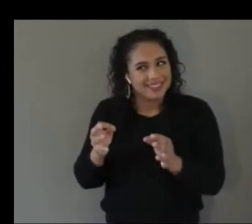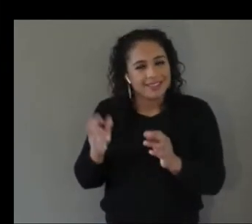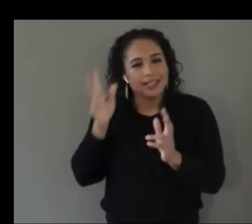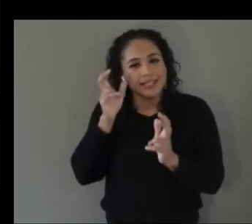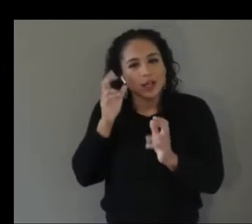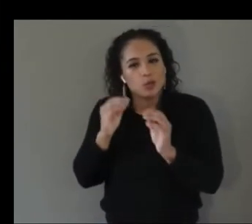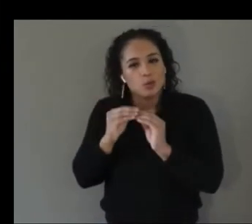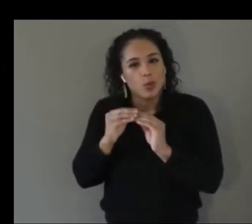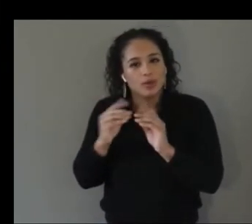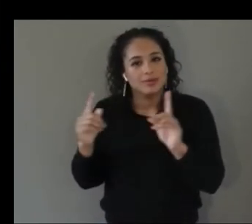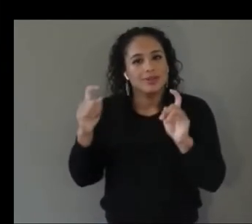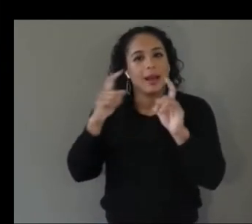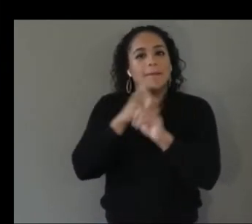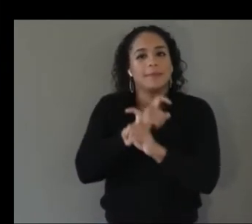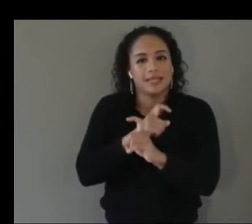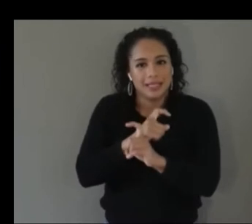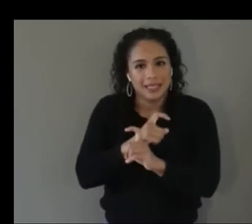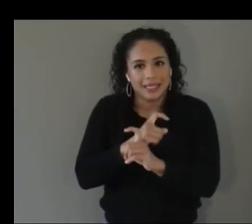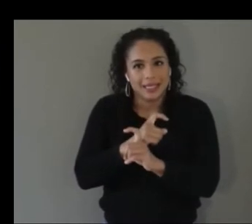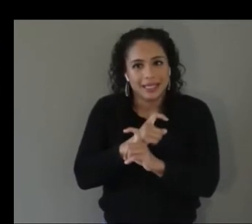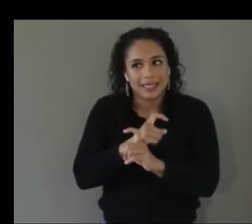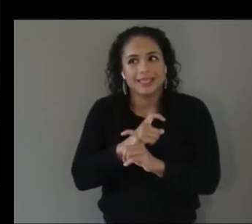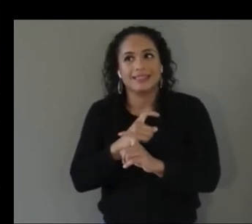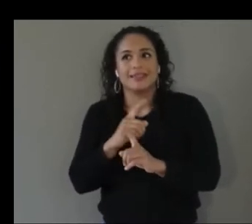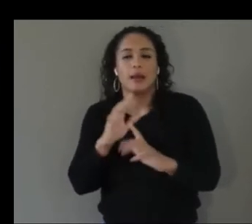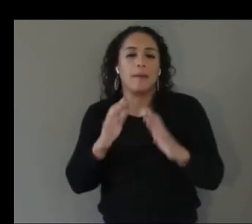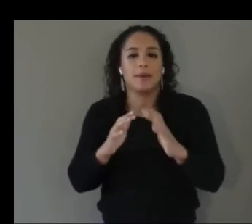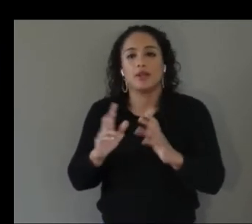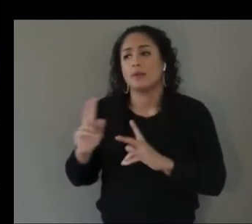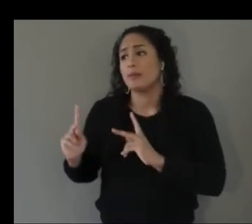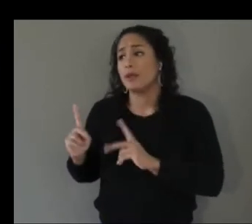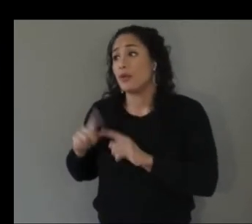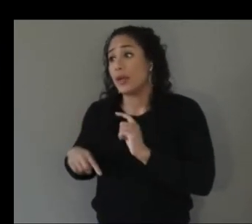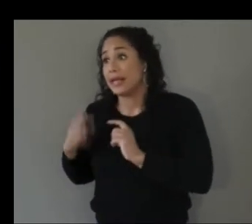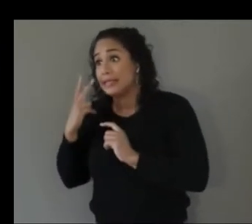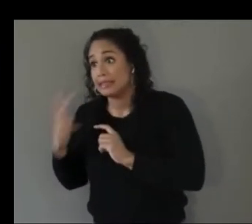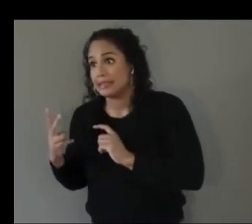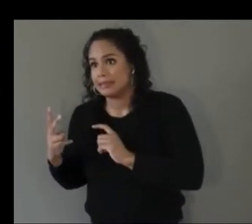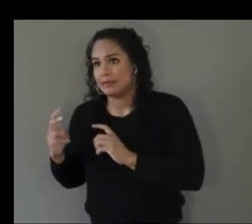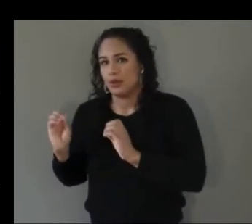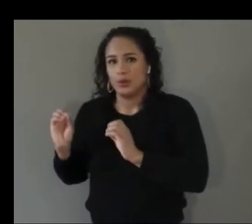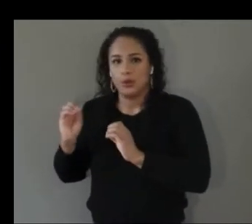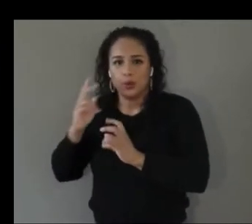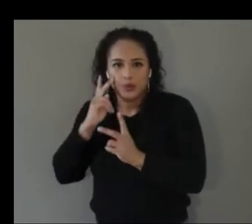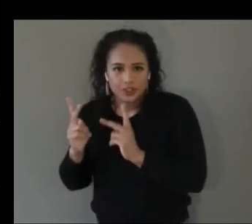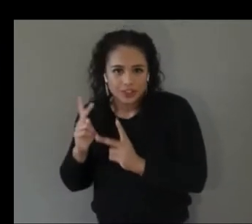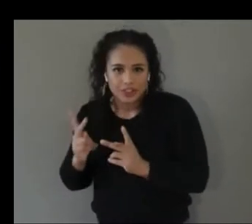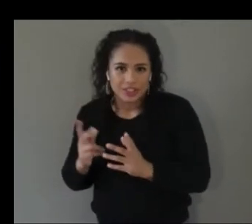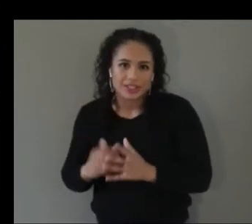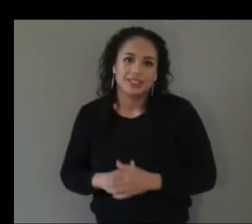people who can't see you know we don't have any vision um so what were some of the barriers to